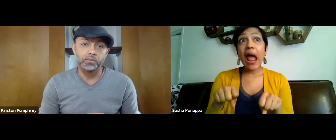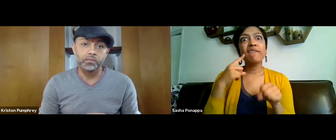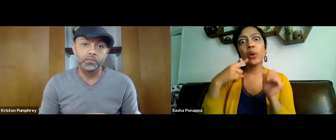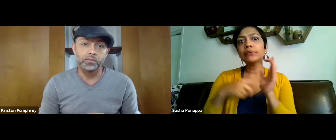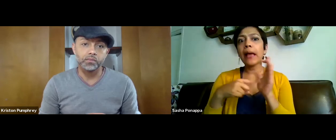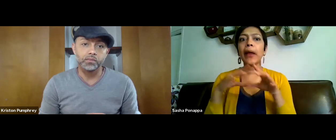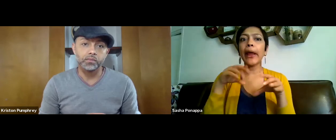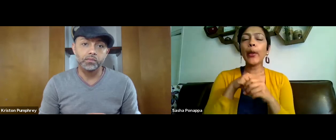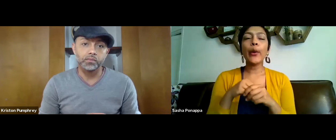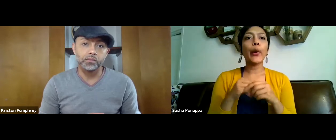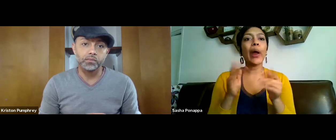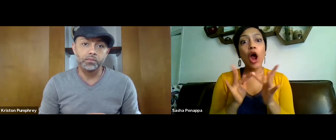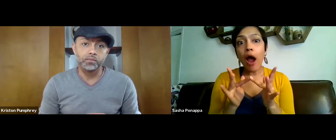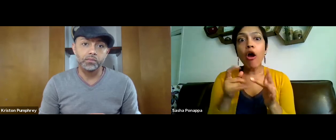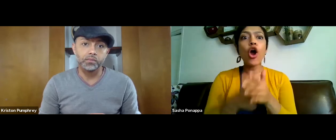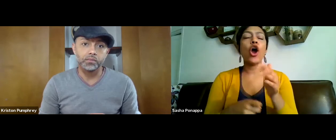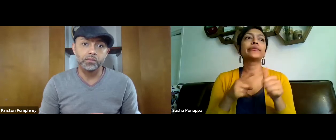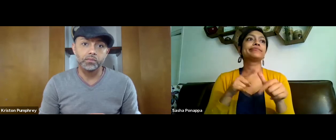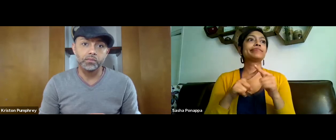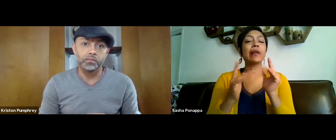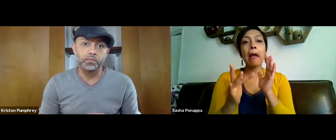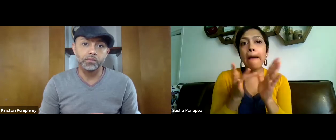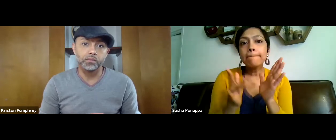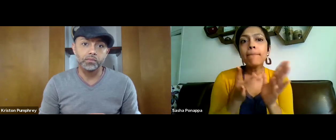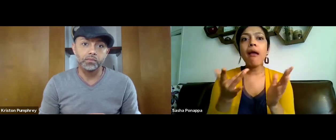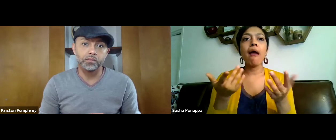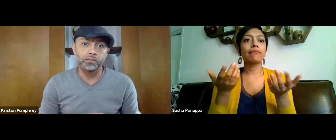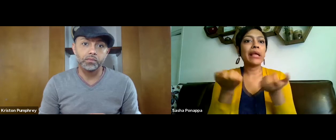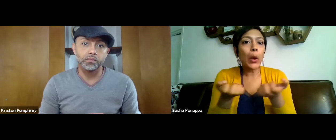to an online presence and maybe include online costs,